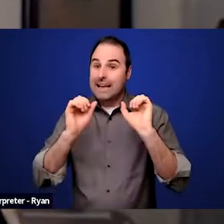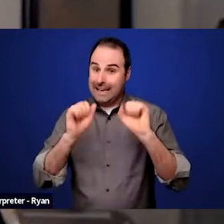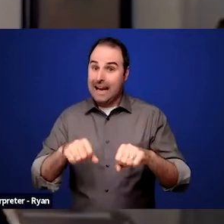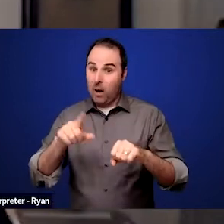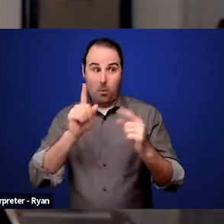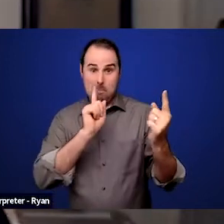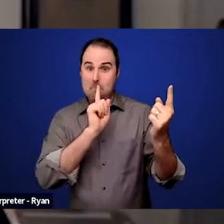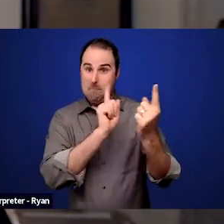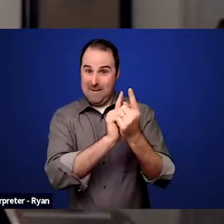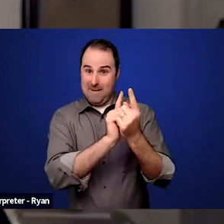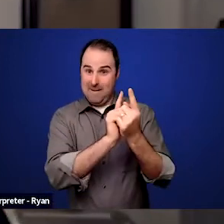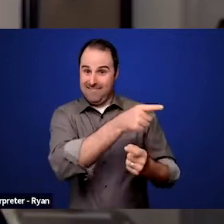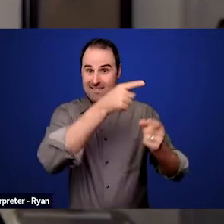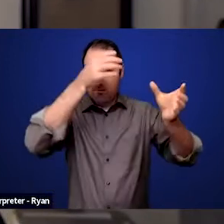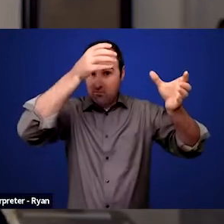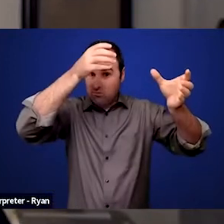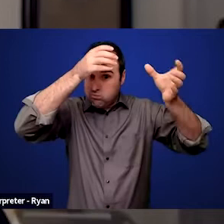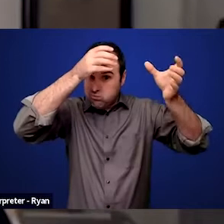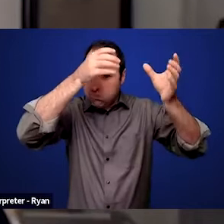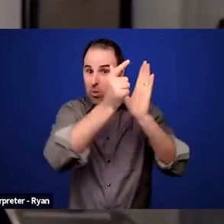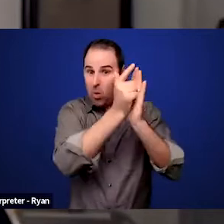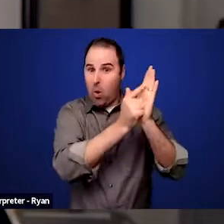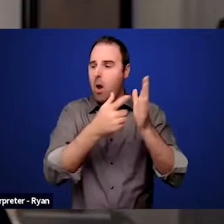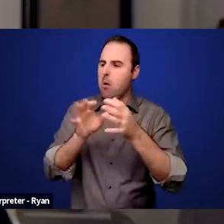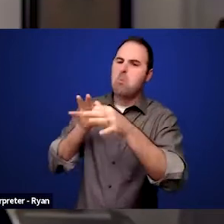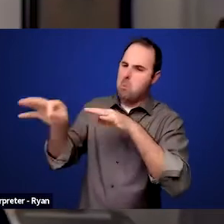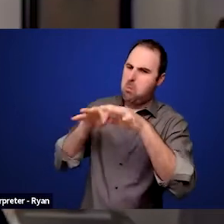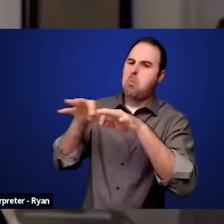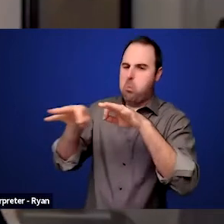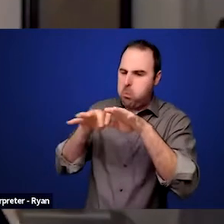that could provide you with protections. But in the forties, fifties and sixties,